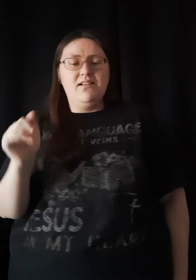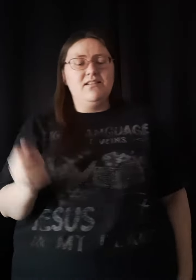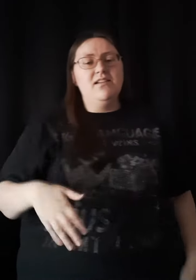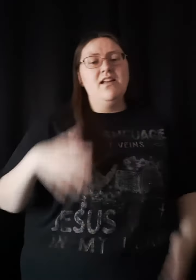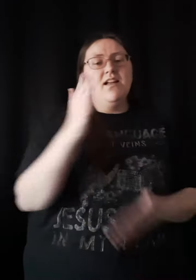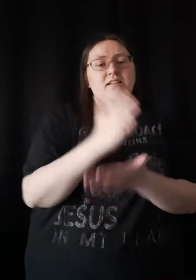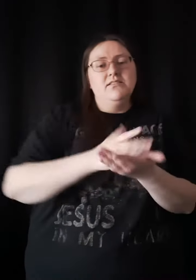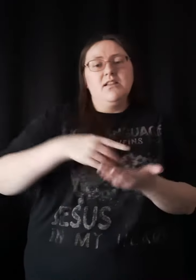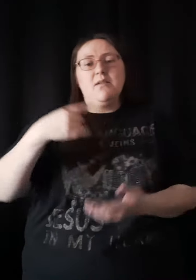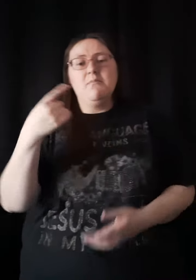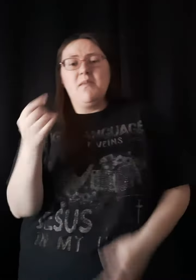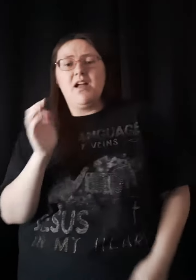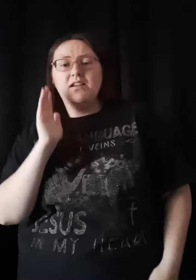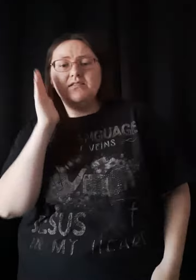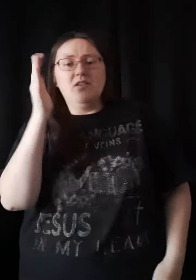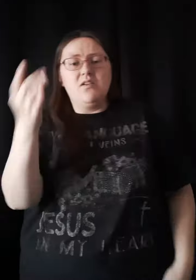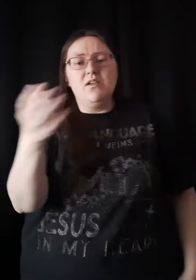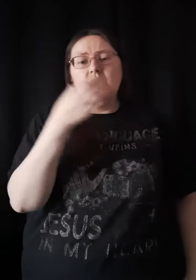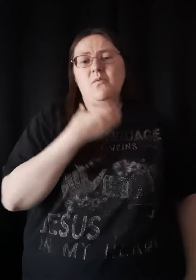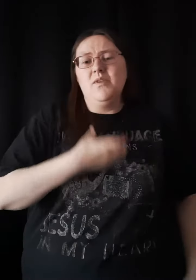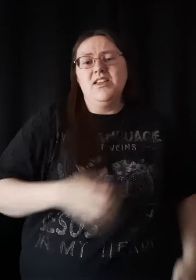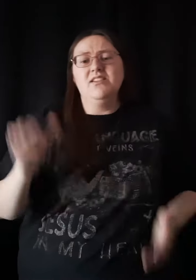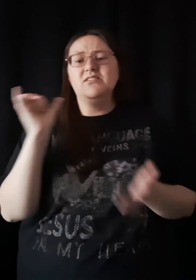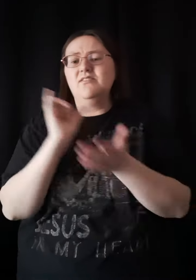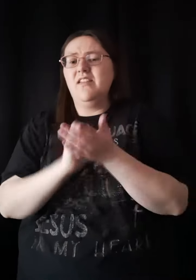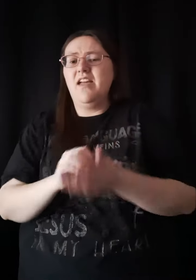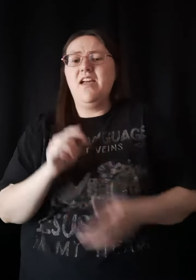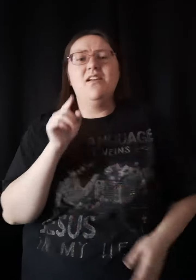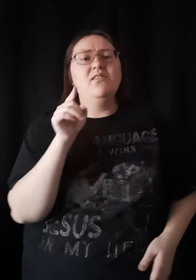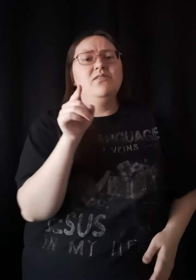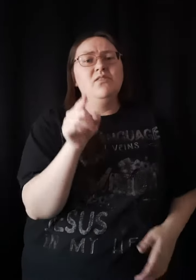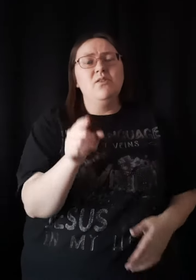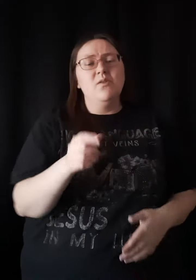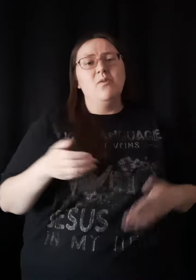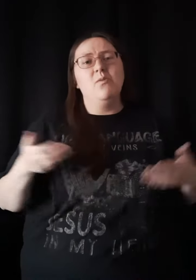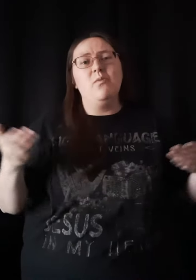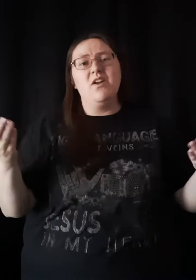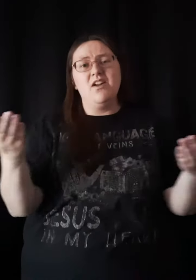Somebody is gonna wish that you were here